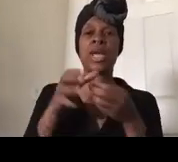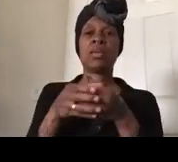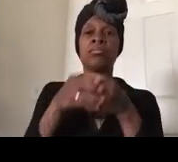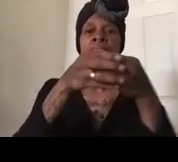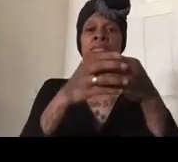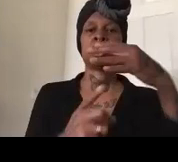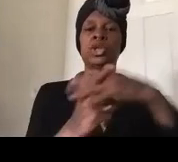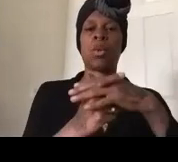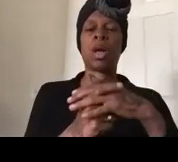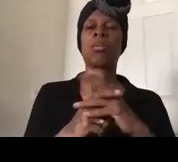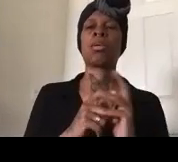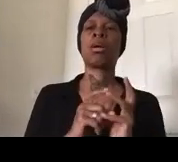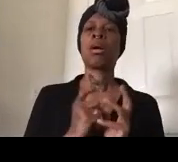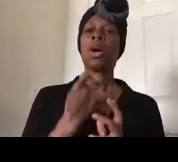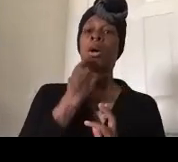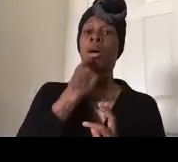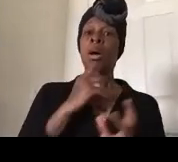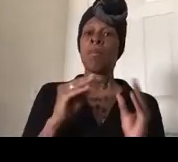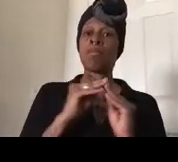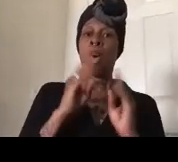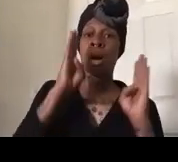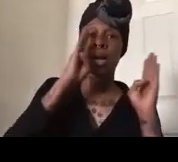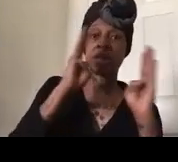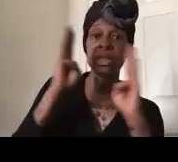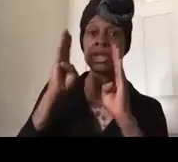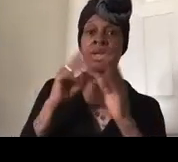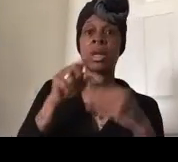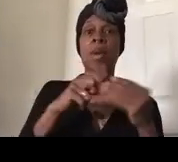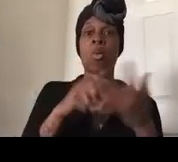with more attention being paid to what's happening in our city